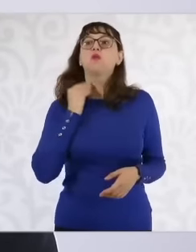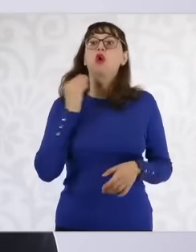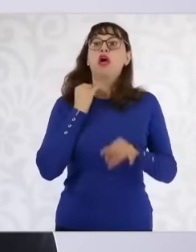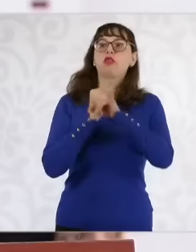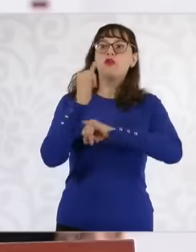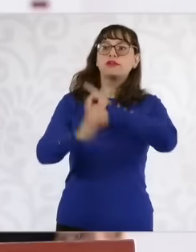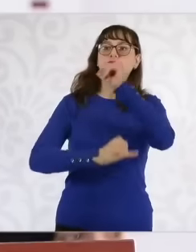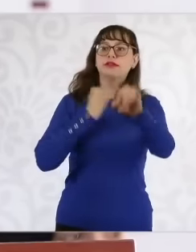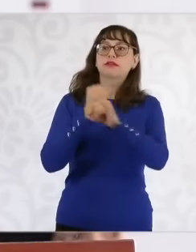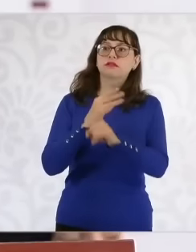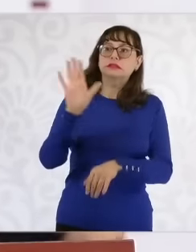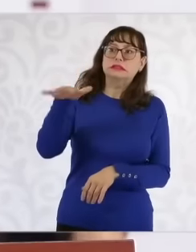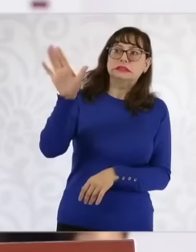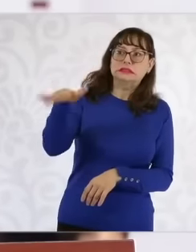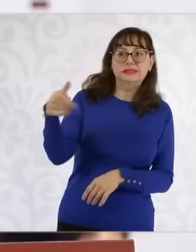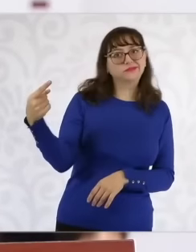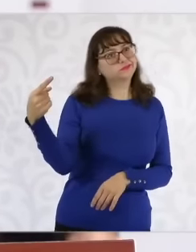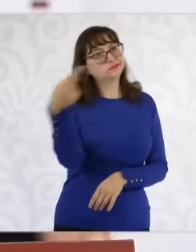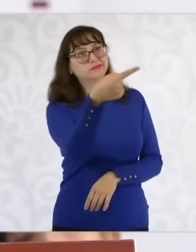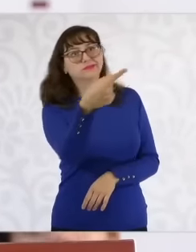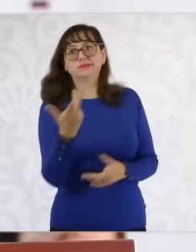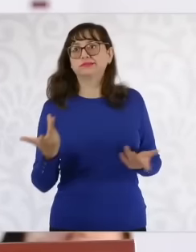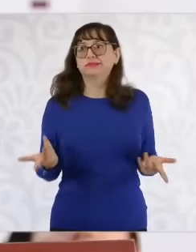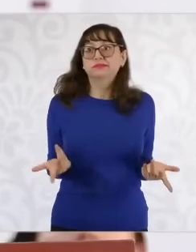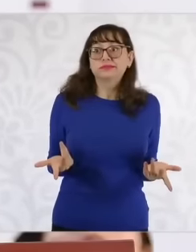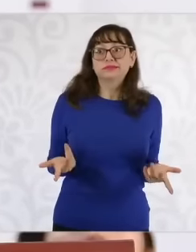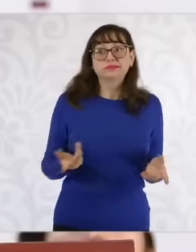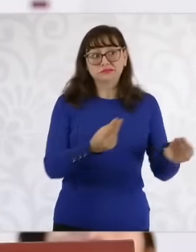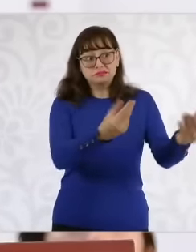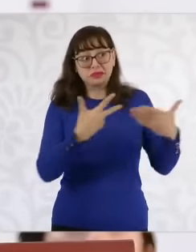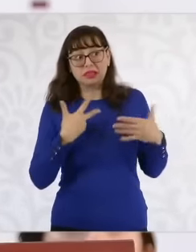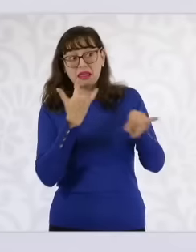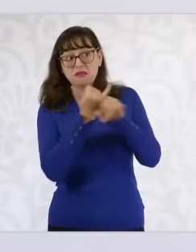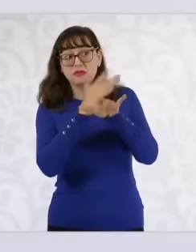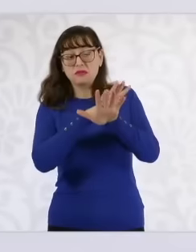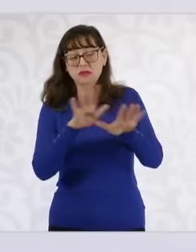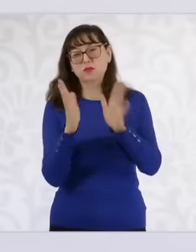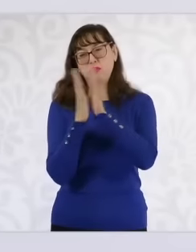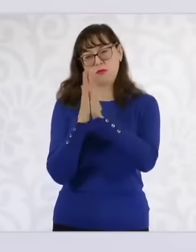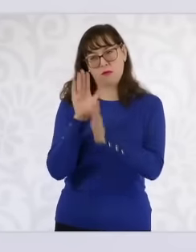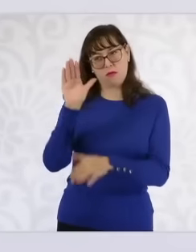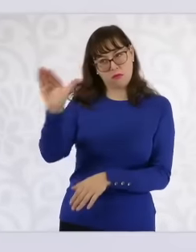it is what exists in an international environment of international public law. We have made